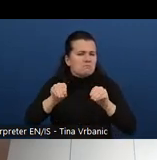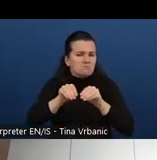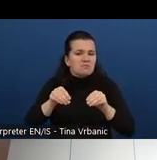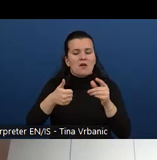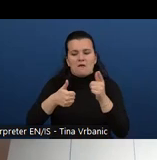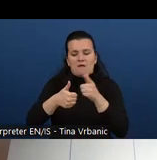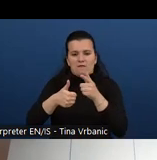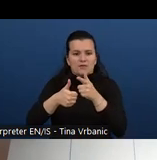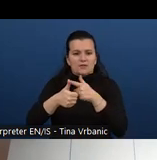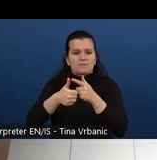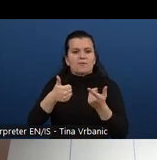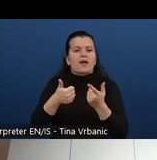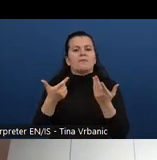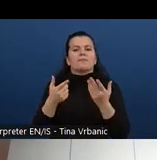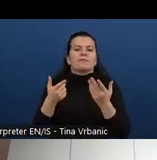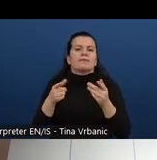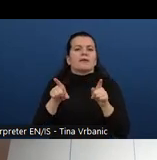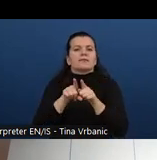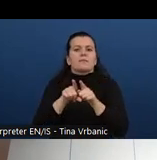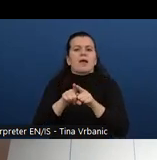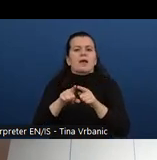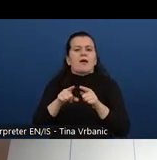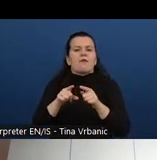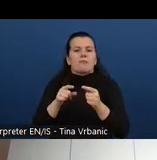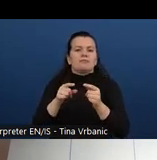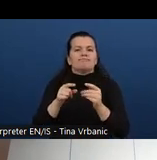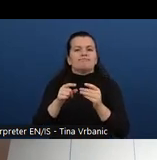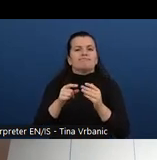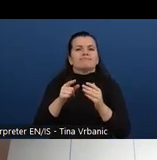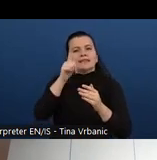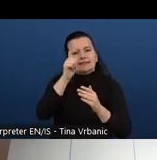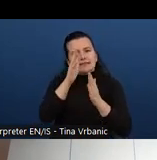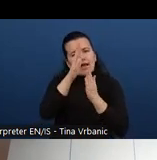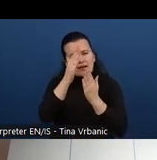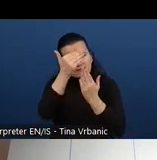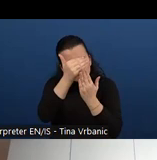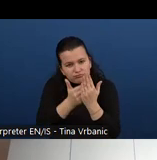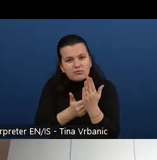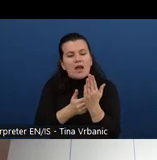modules is more tied to the accessibility core competencies certification.